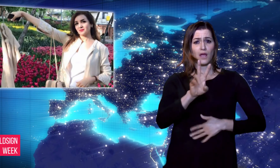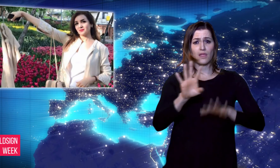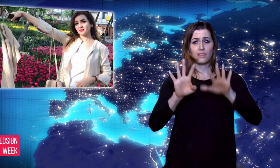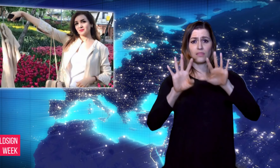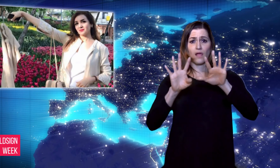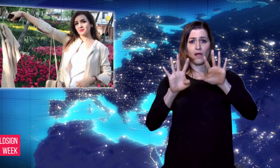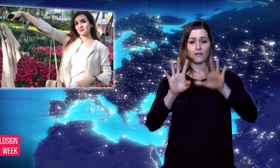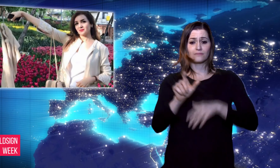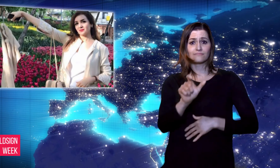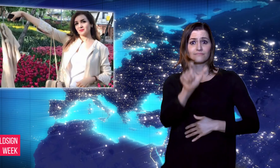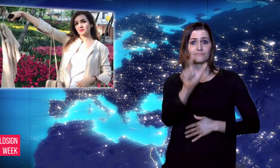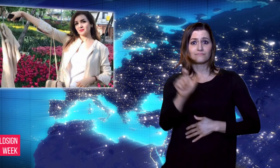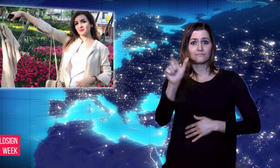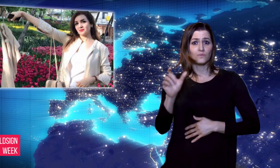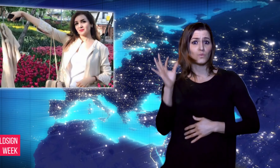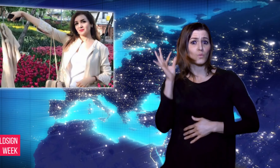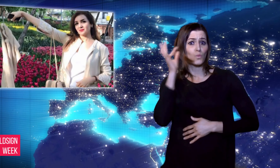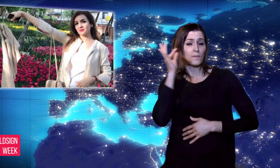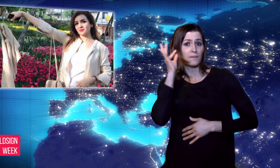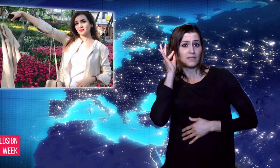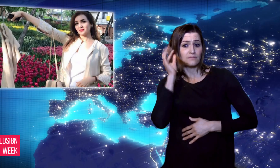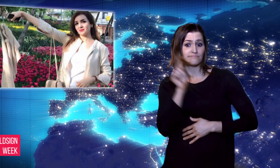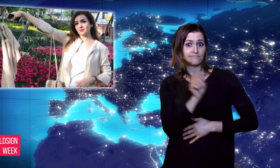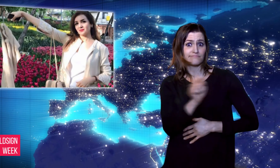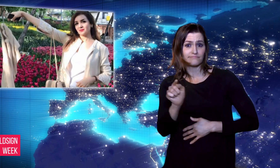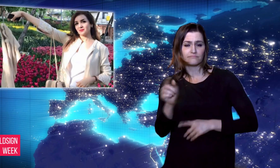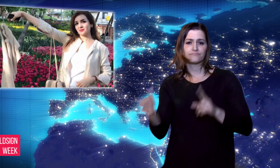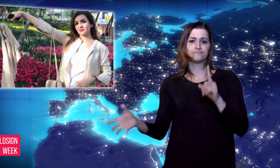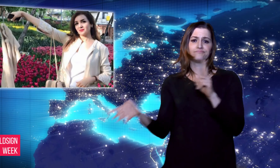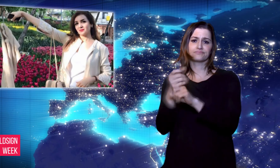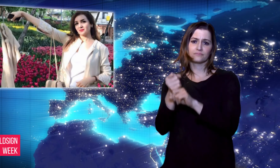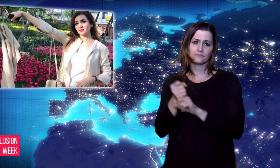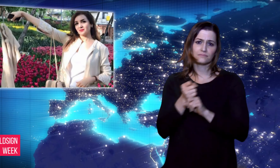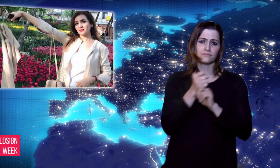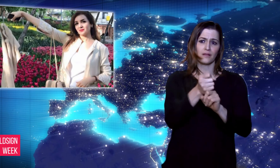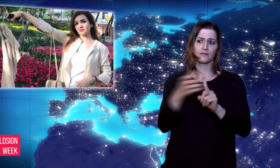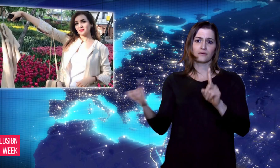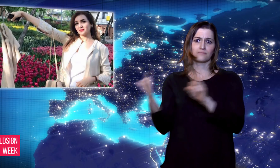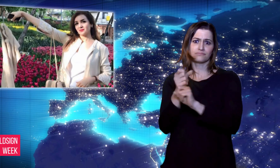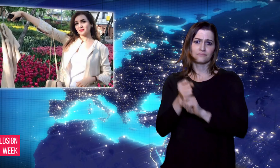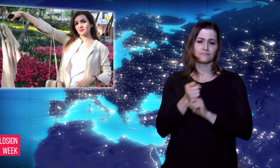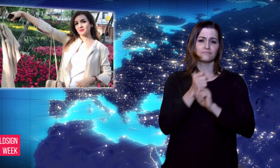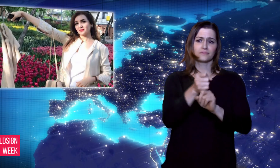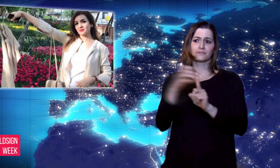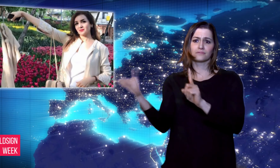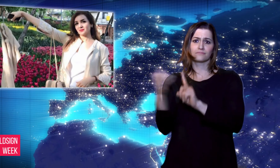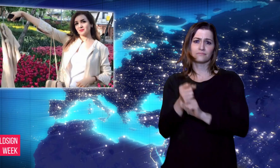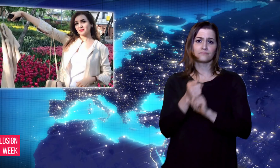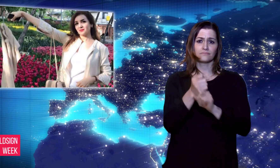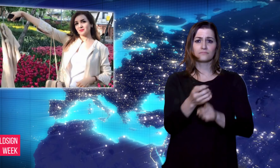campaign known as “White Wednesdays.”